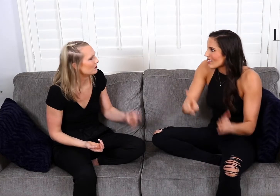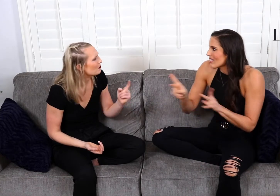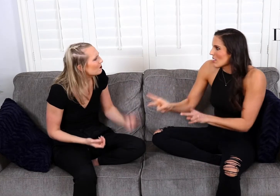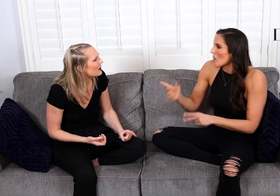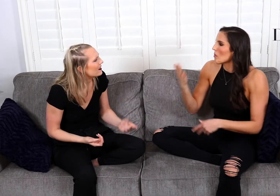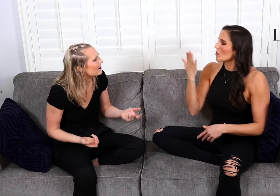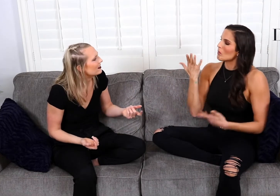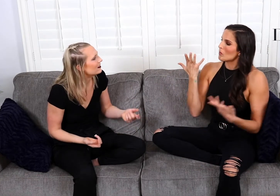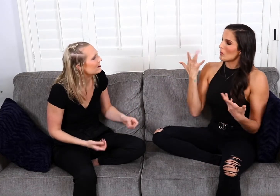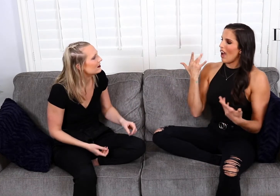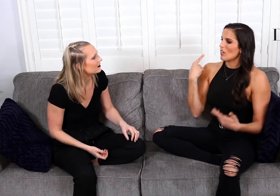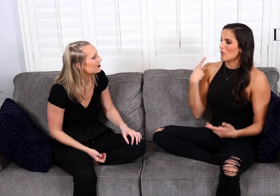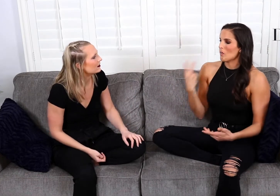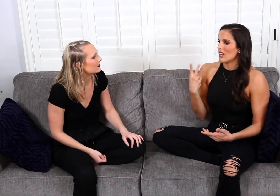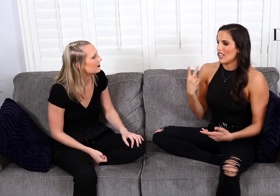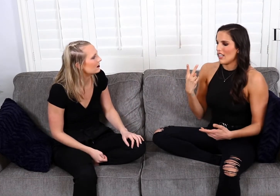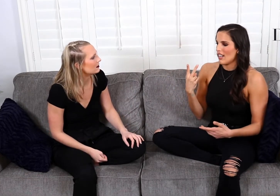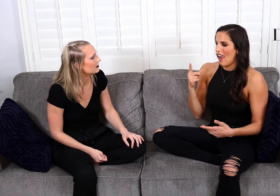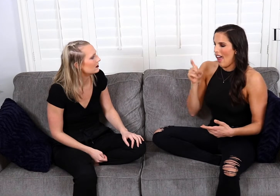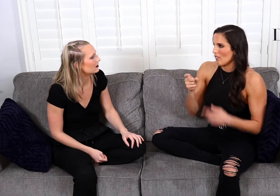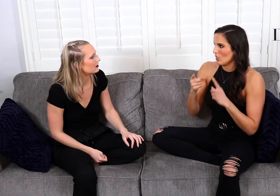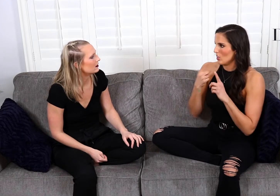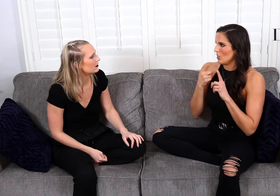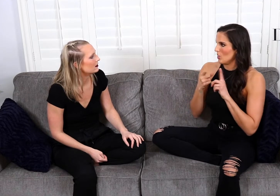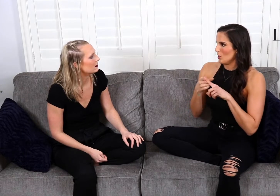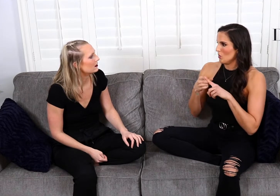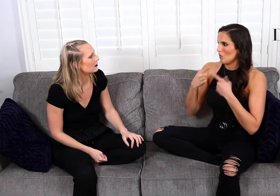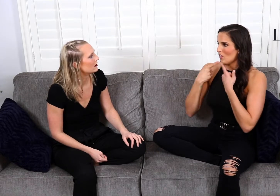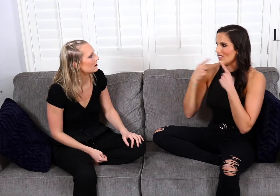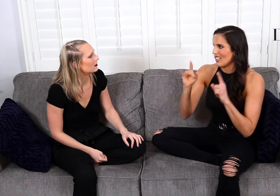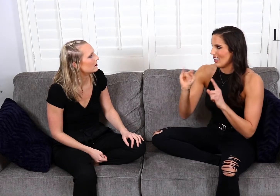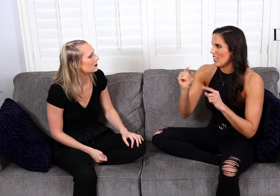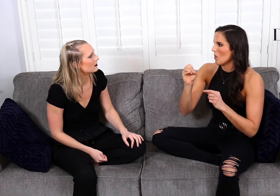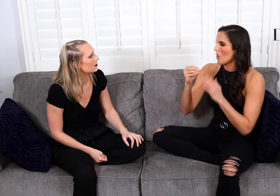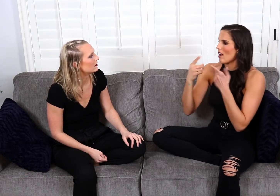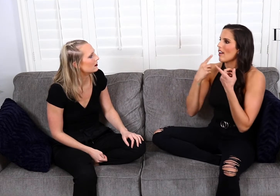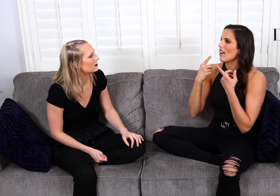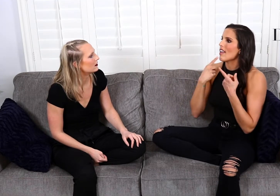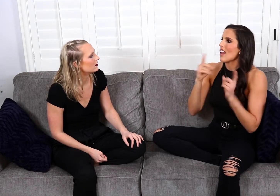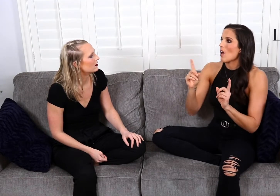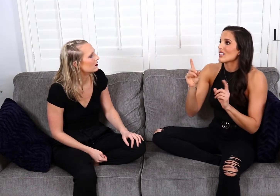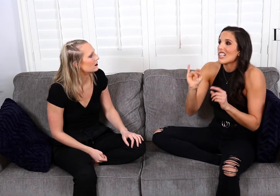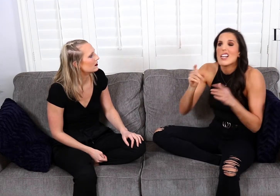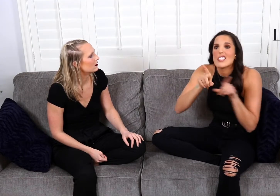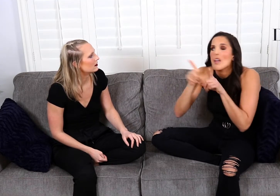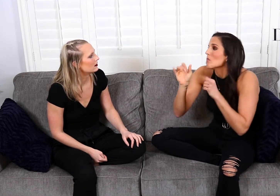Right! - It's the same thing. Like why do we have to reveal it? Or